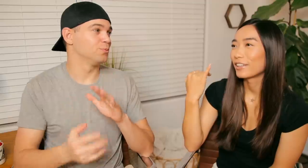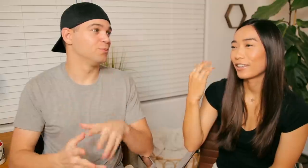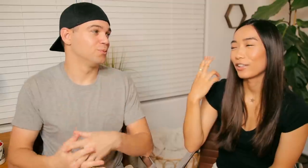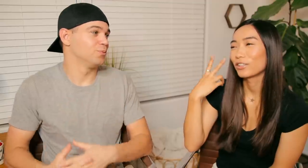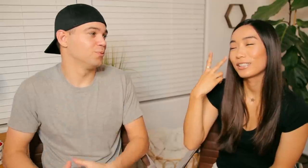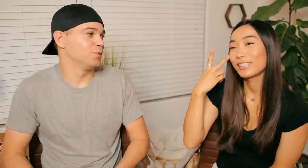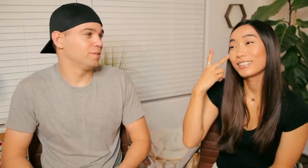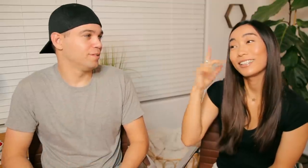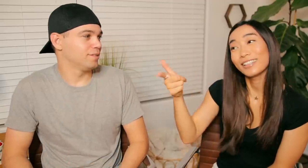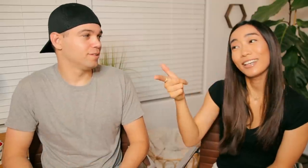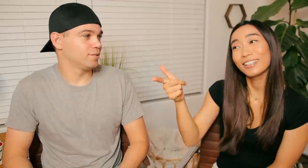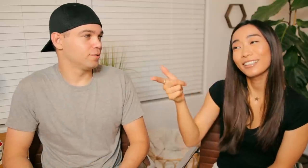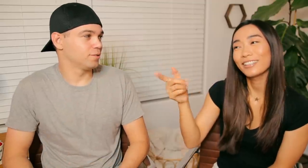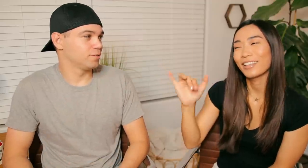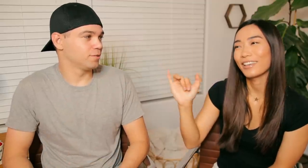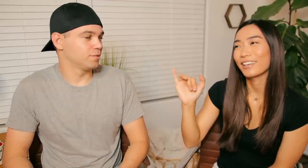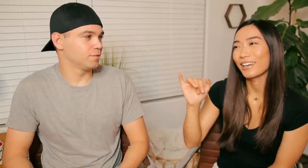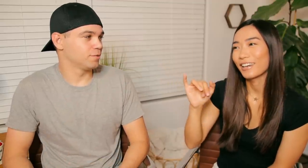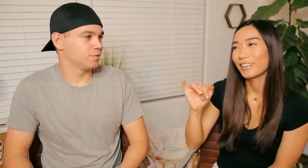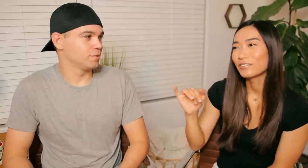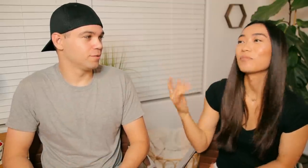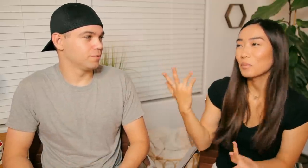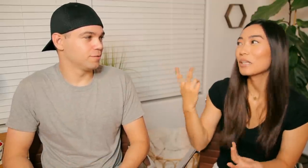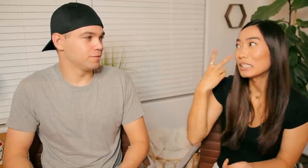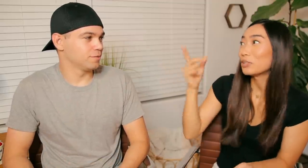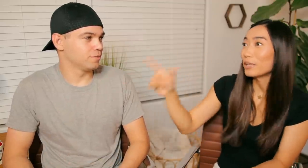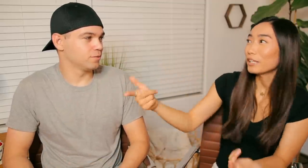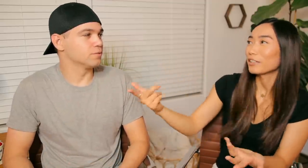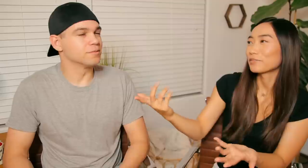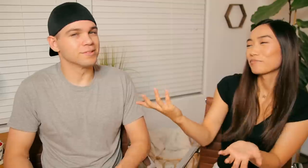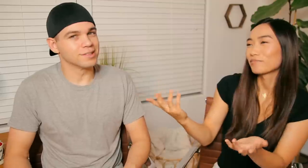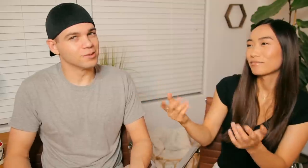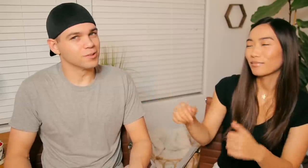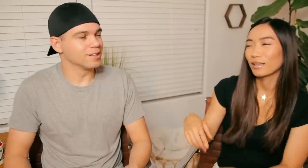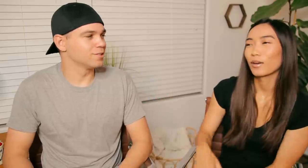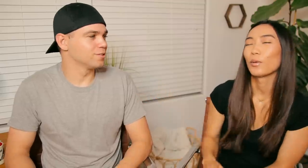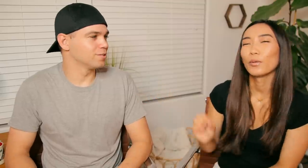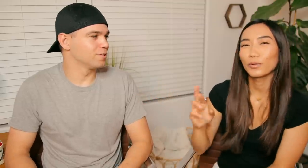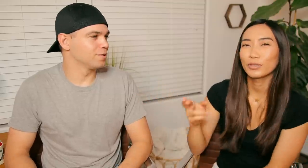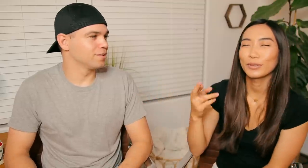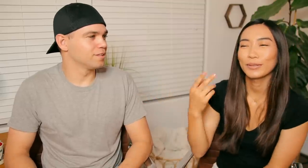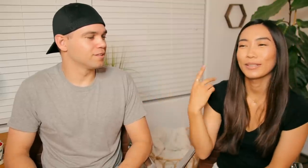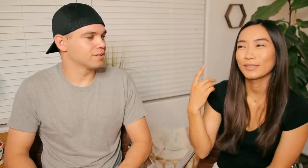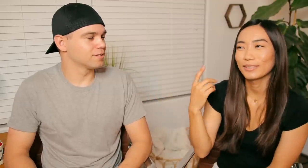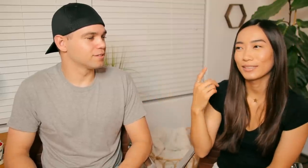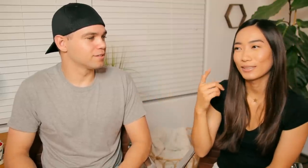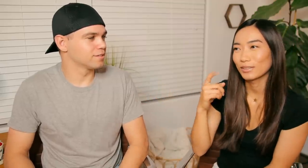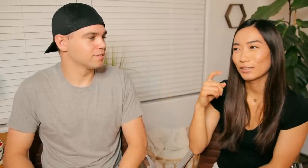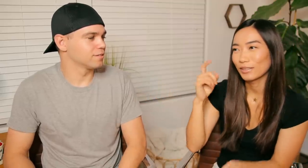E: ..Like you can say "see you later😁" like "see you later" or you can